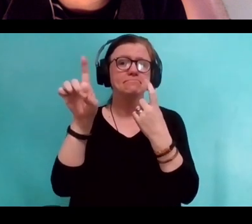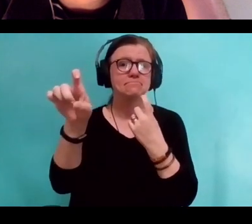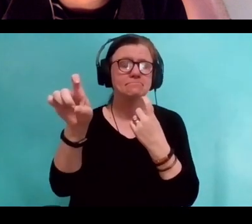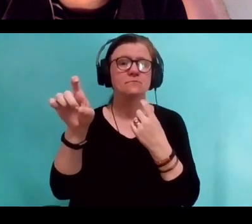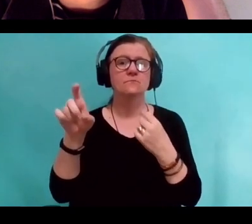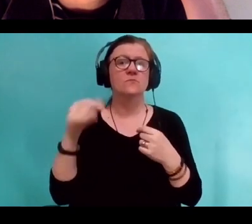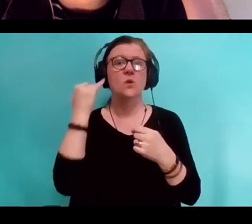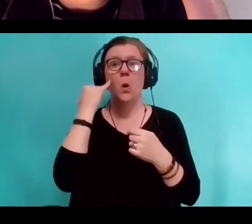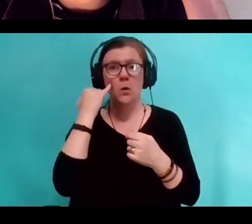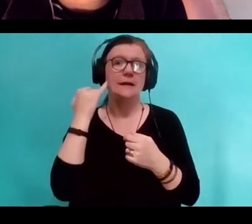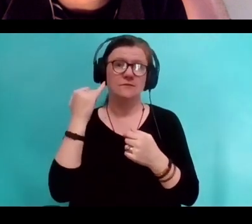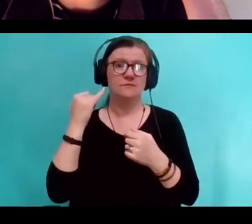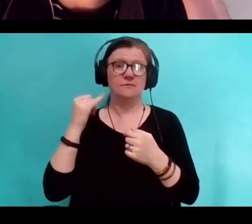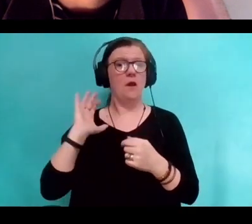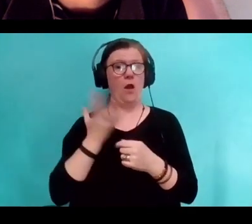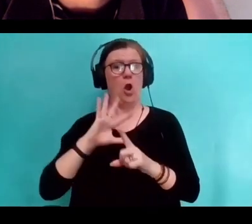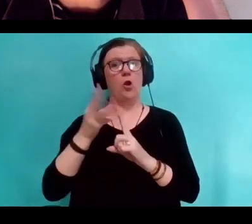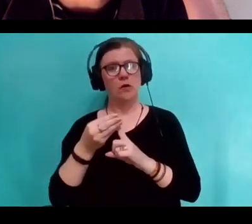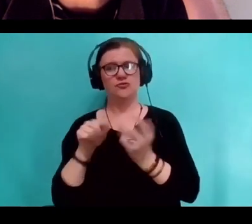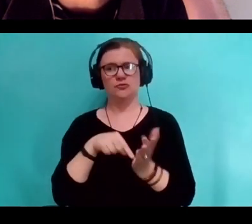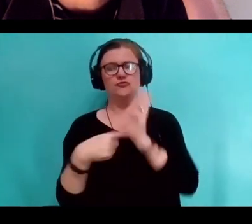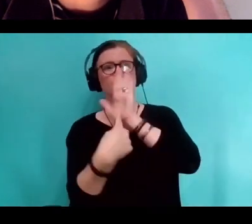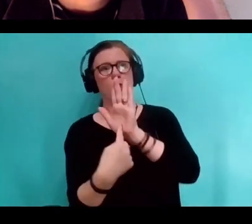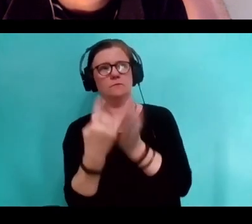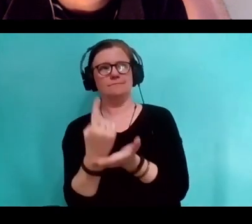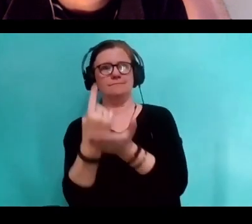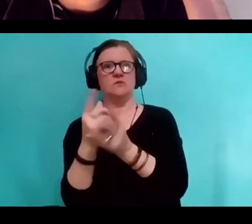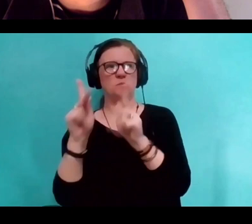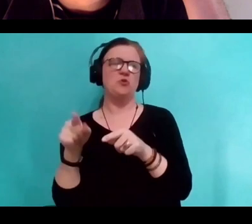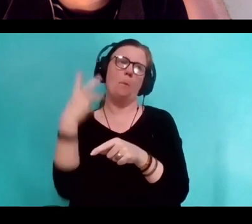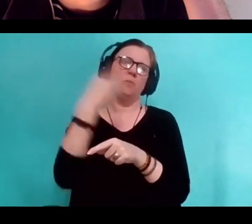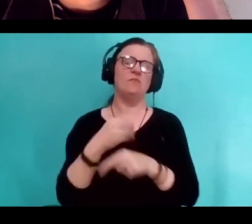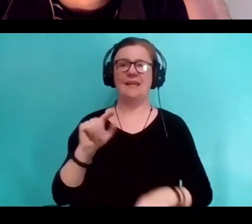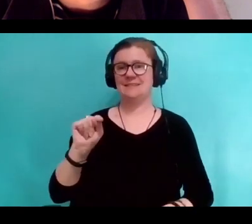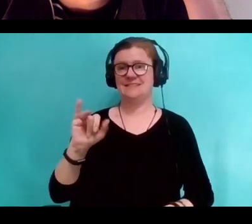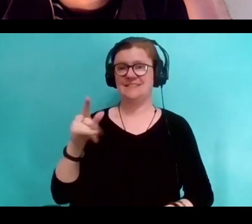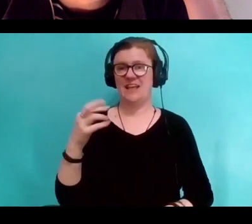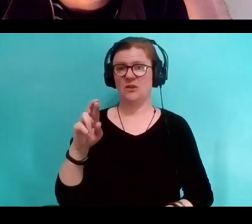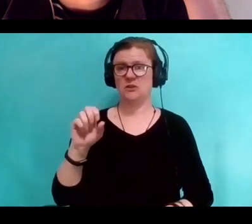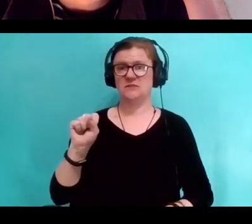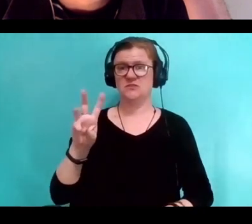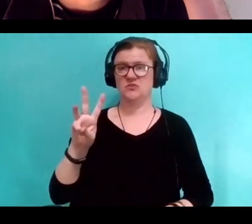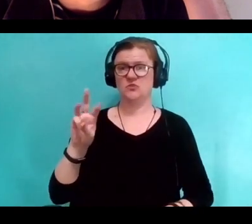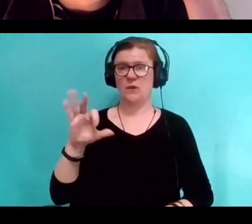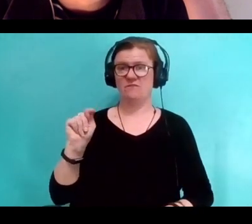society keeps telling somebody who's beautiful. And like I was talking about Taylor Swift, like I can tell she's beautiful.